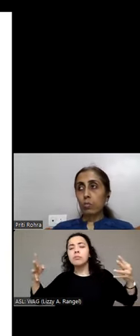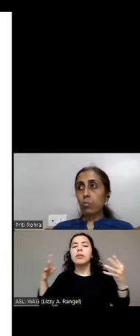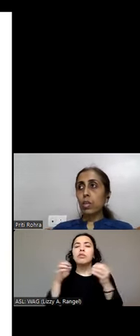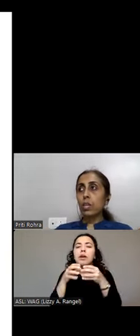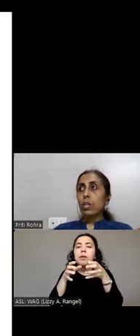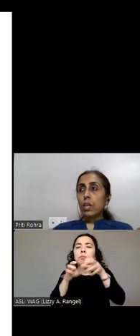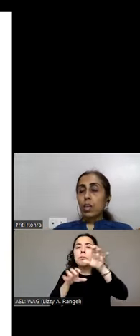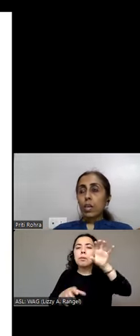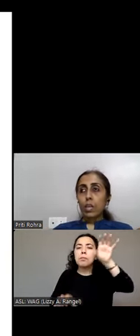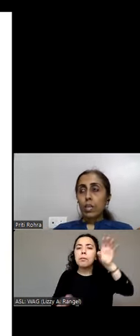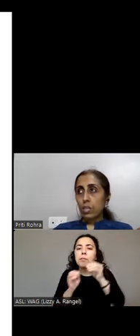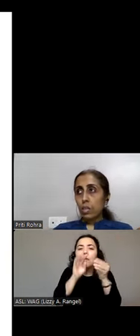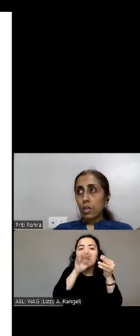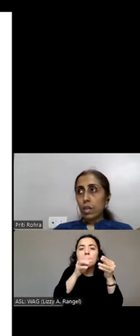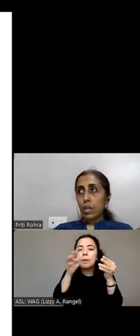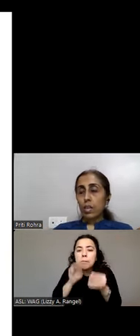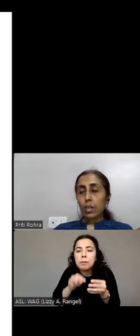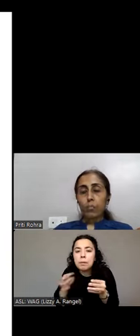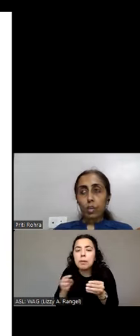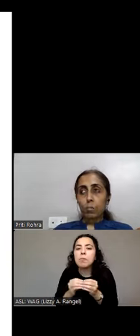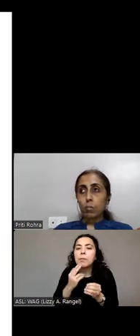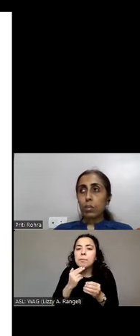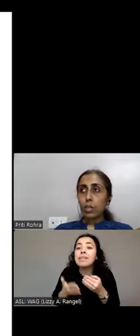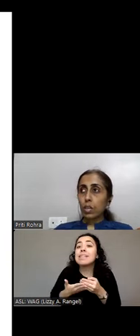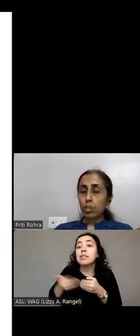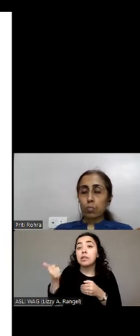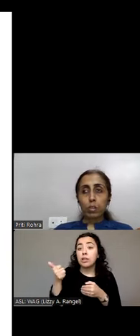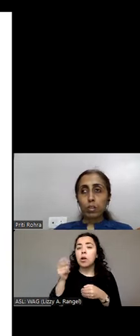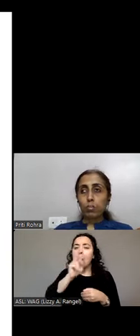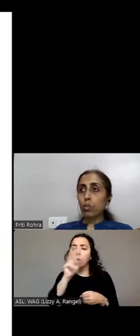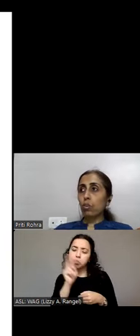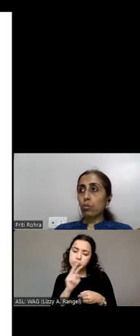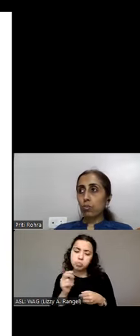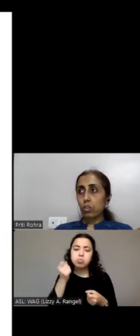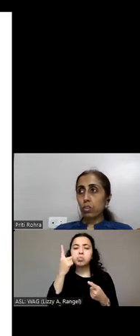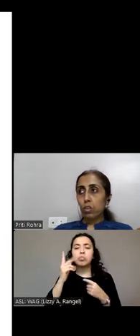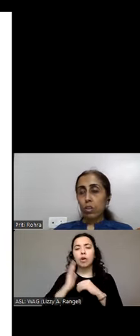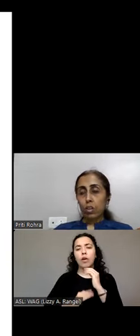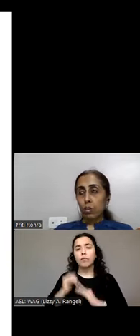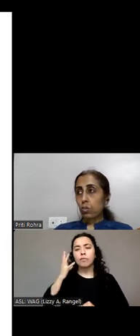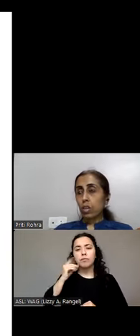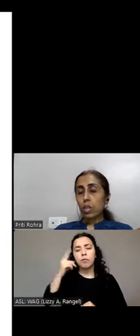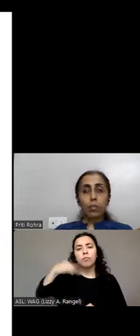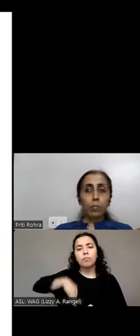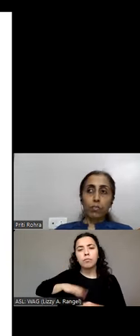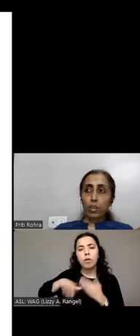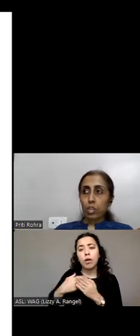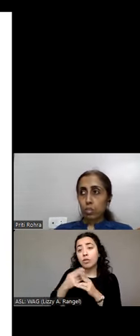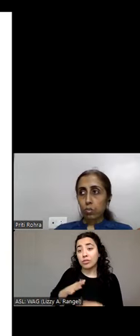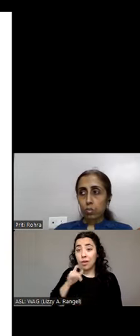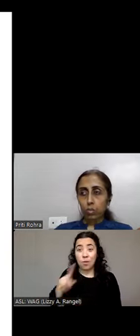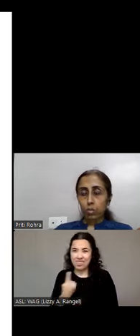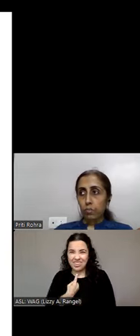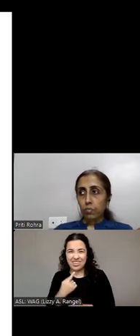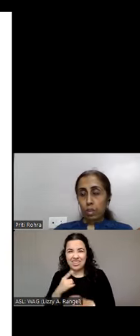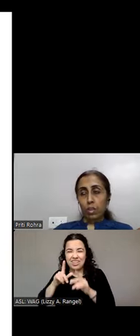will be easier and comfortable reading experience for all users not only magnification users.